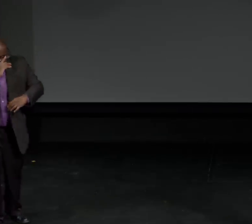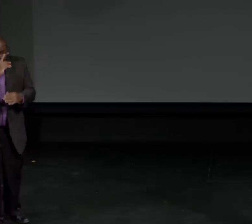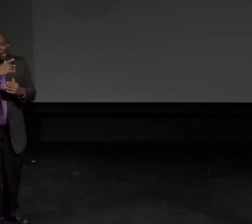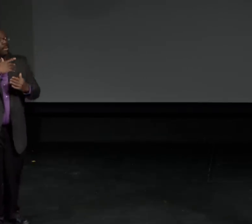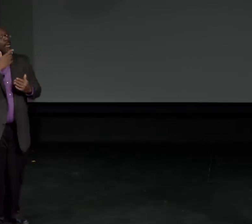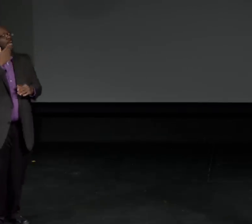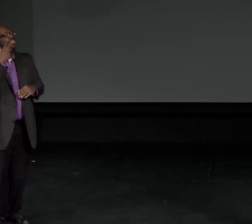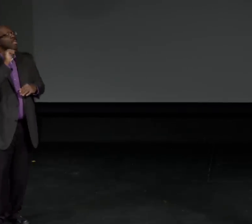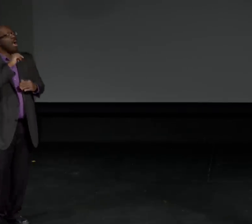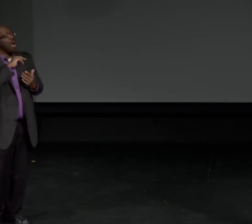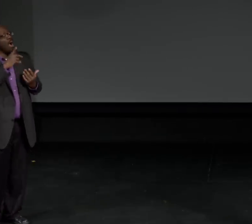So we're still learning about it.